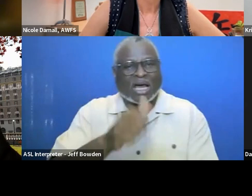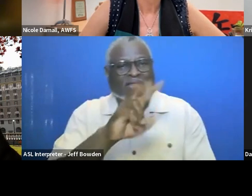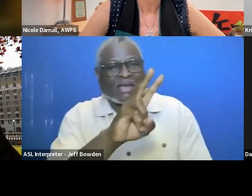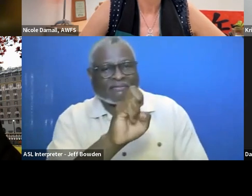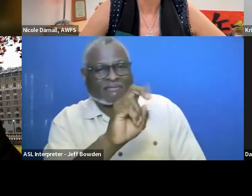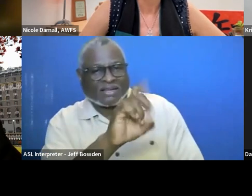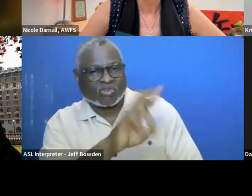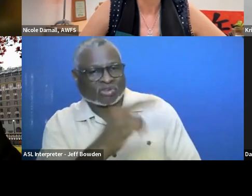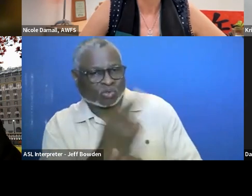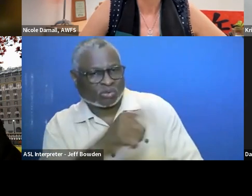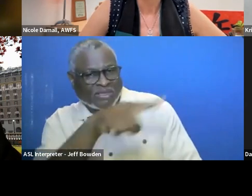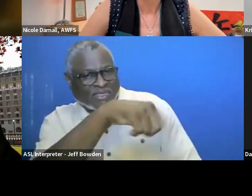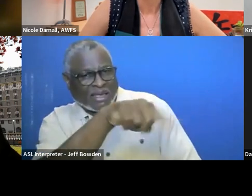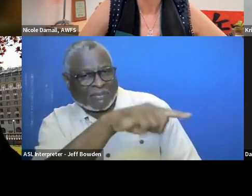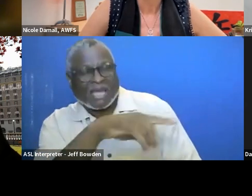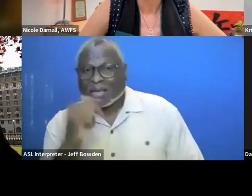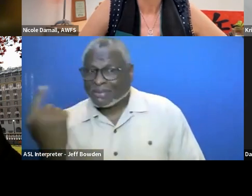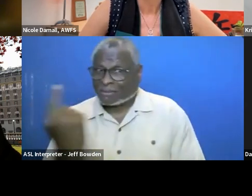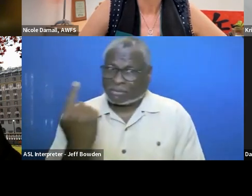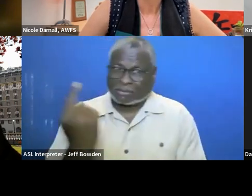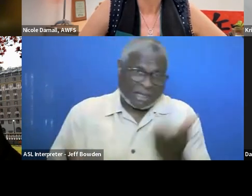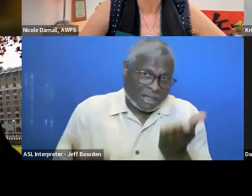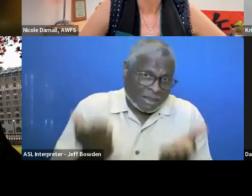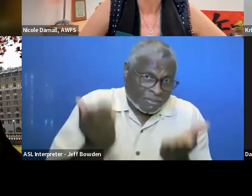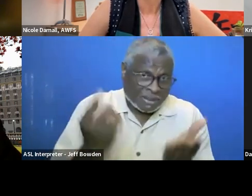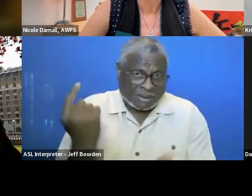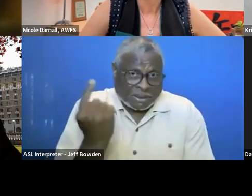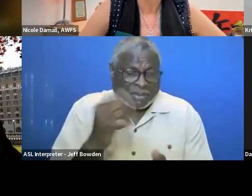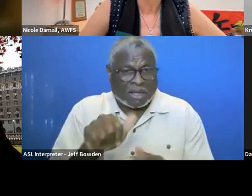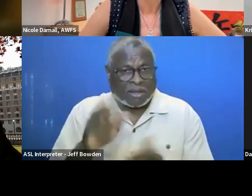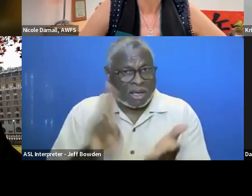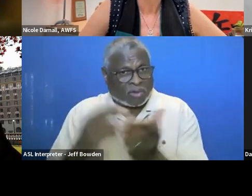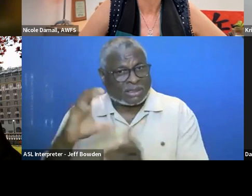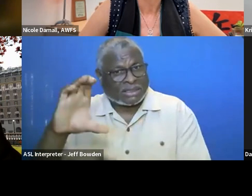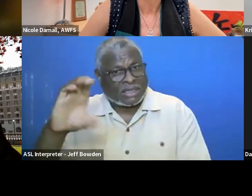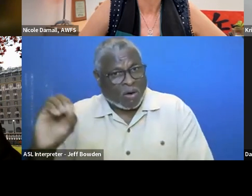Maybe that is something that a lot of contracting officers would be open to.